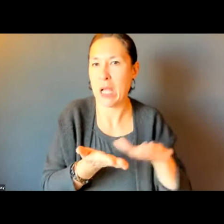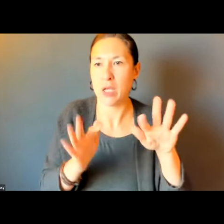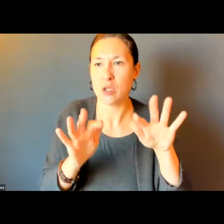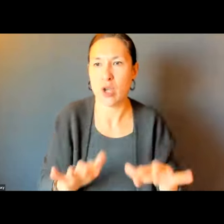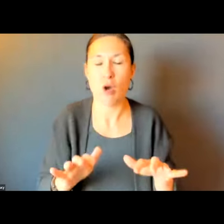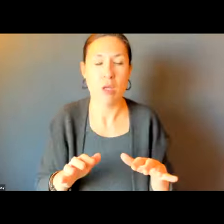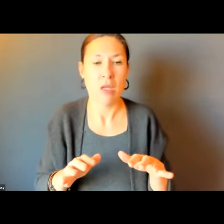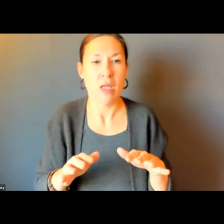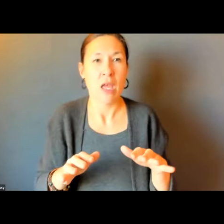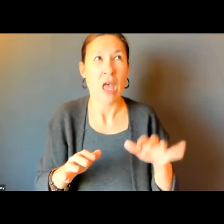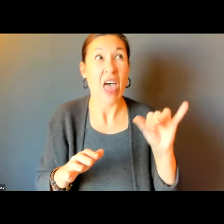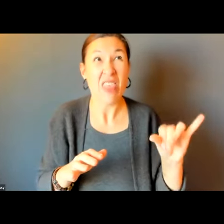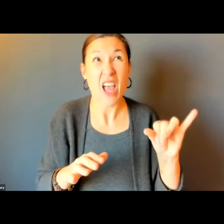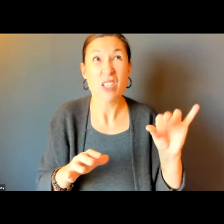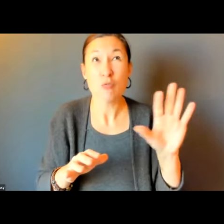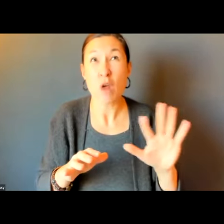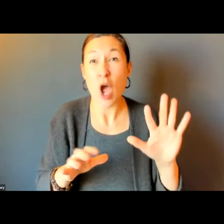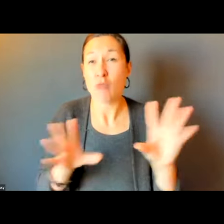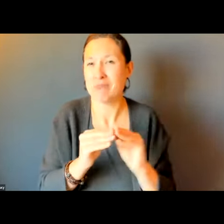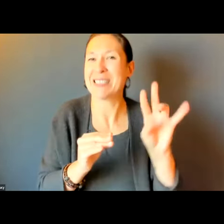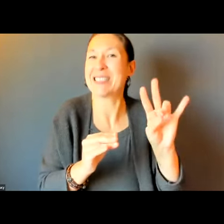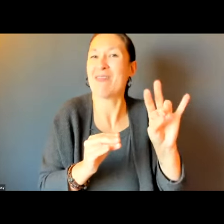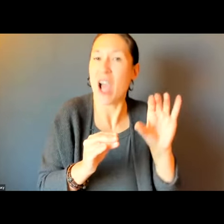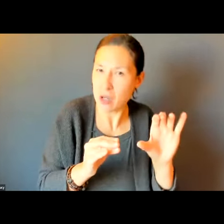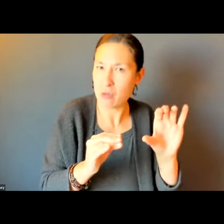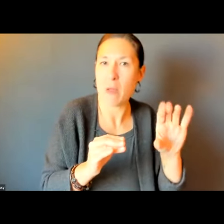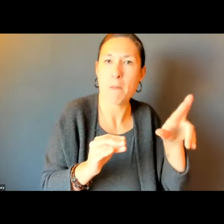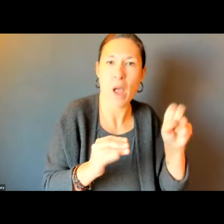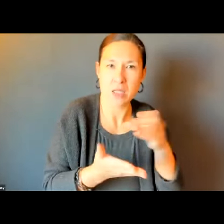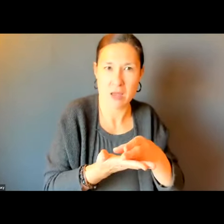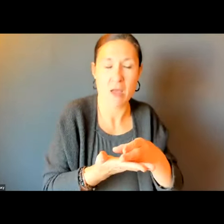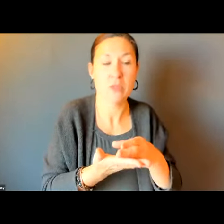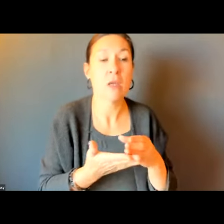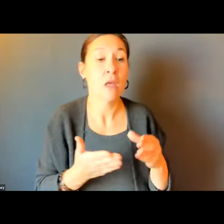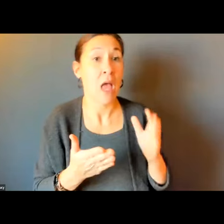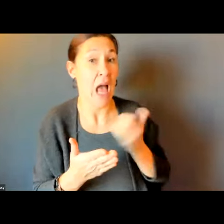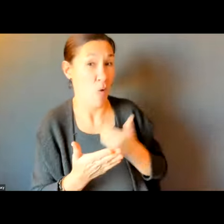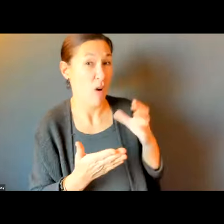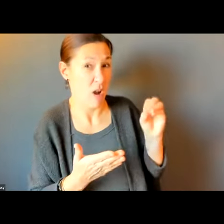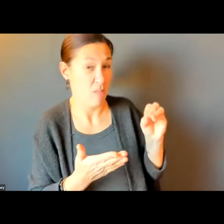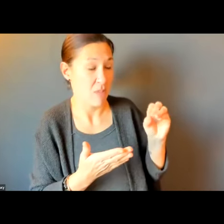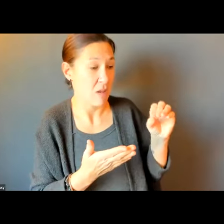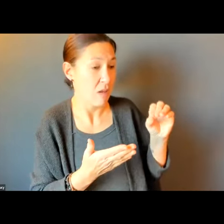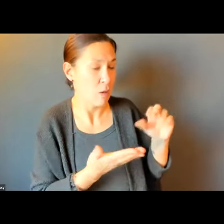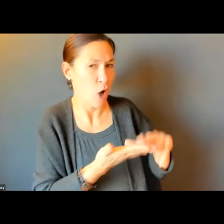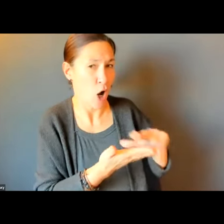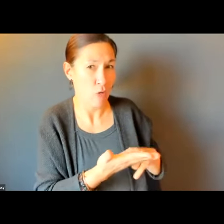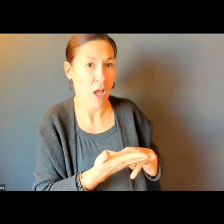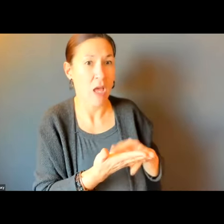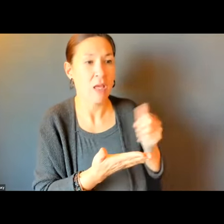AND WHAT THAT MEANS IS, WE'RE AT THOSE BUS STOPS, ABOUT 700 OF THEM.